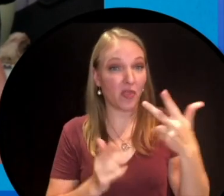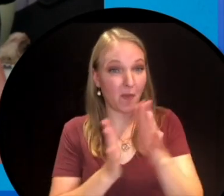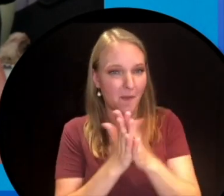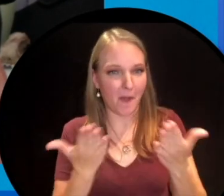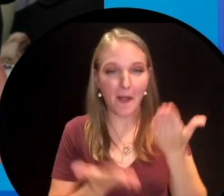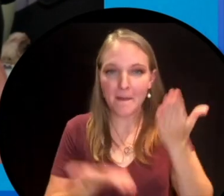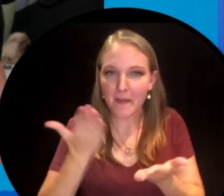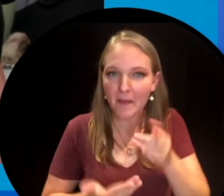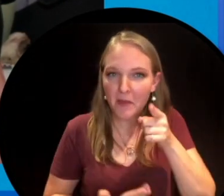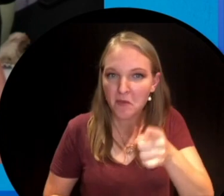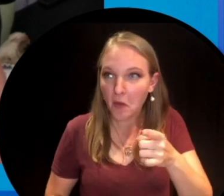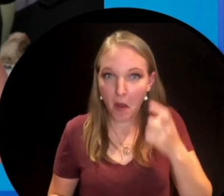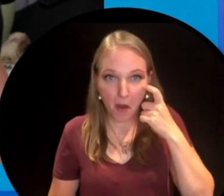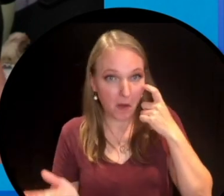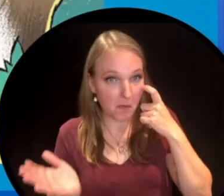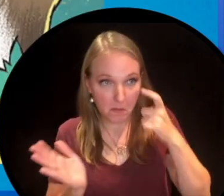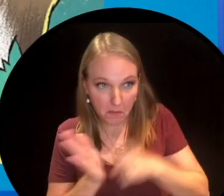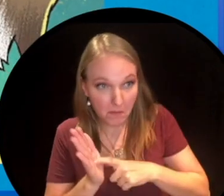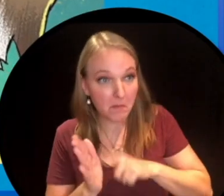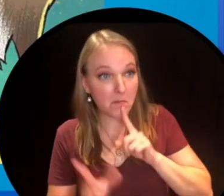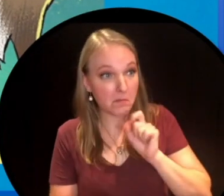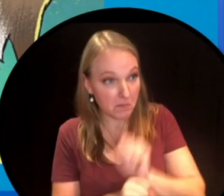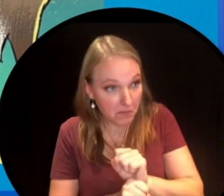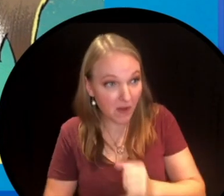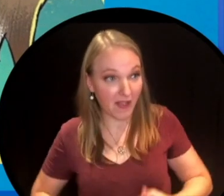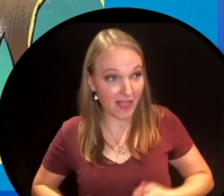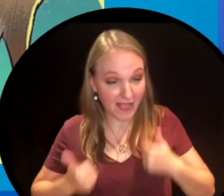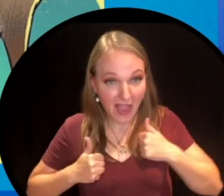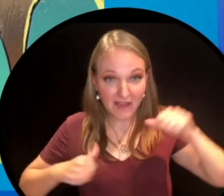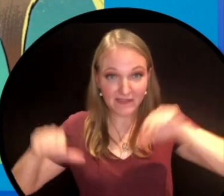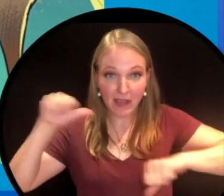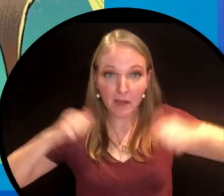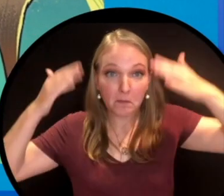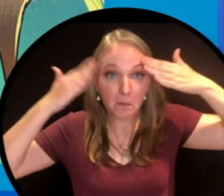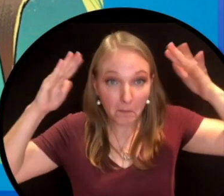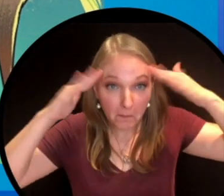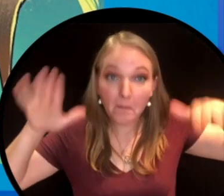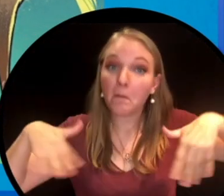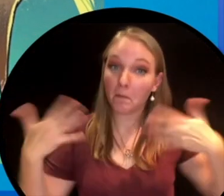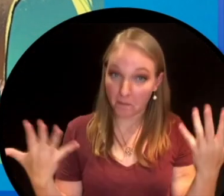book in the series and that is something that again you might not realize is actually based